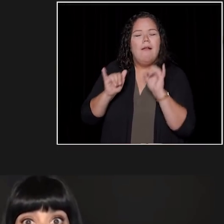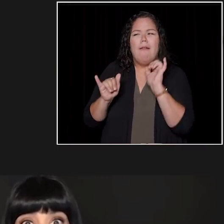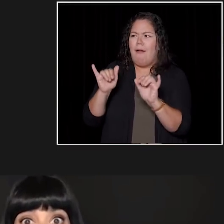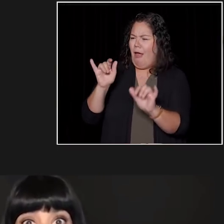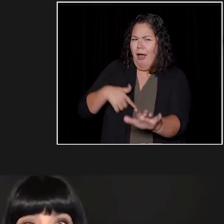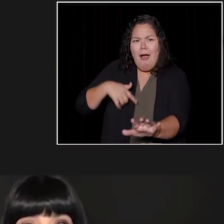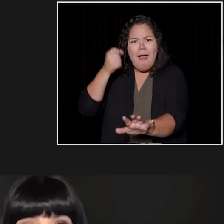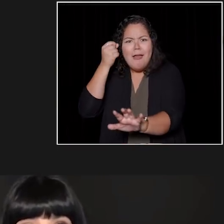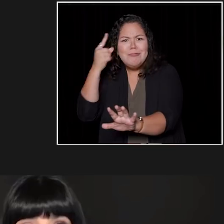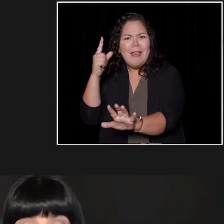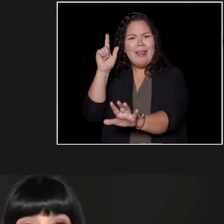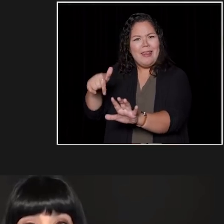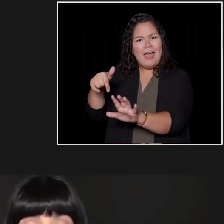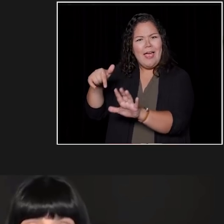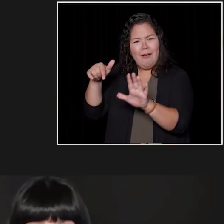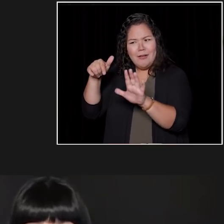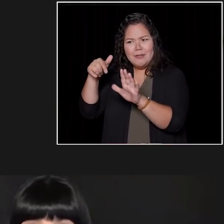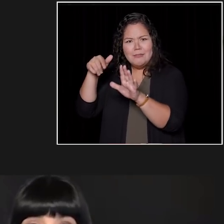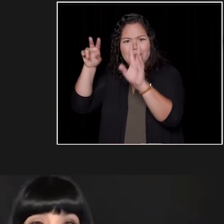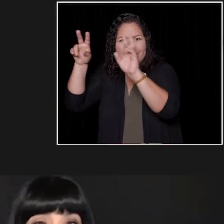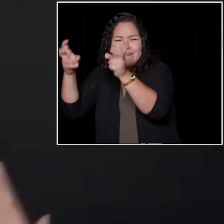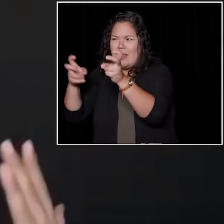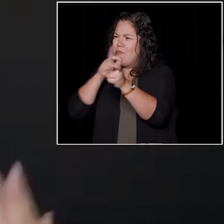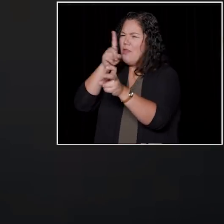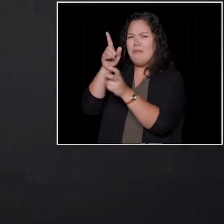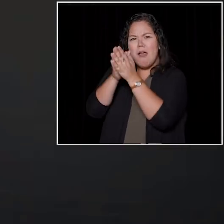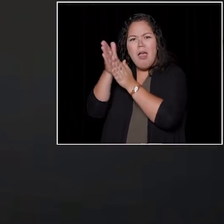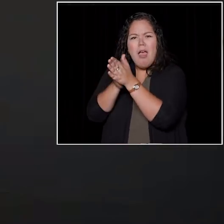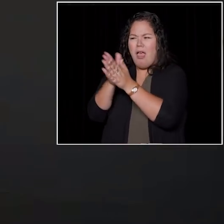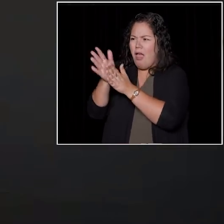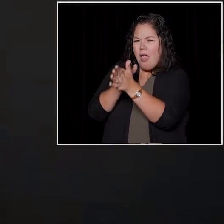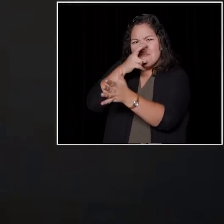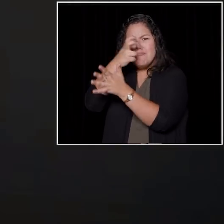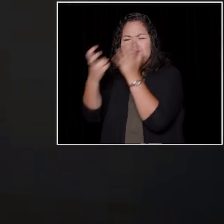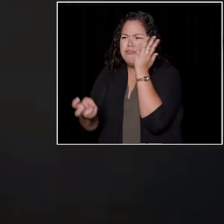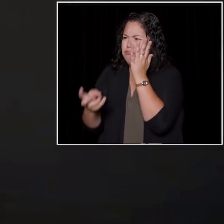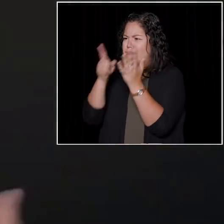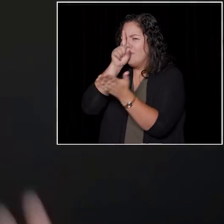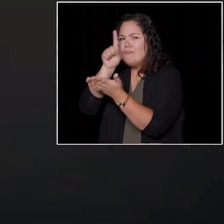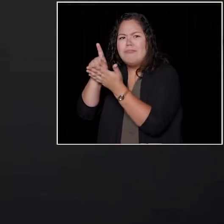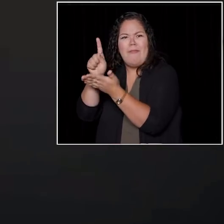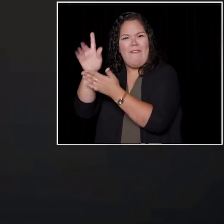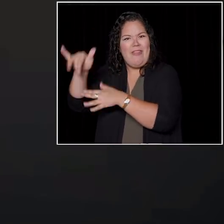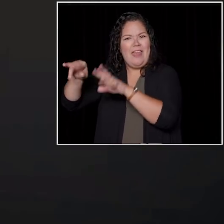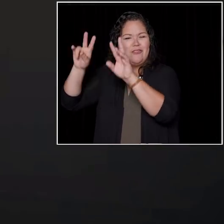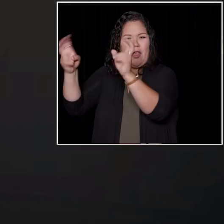"Like, I get this." And I was so interested and invested and fell in love with it